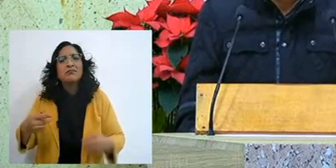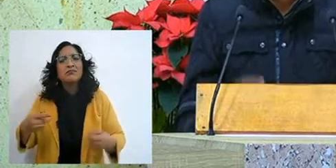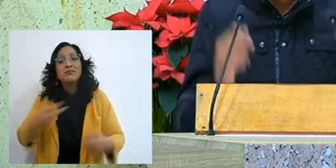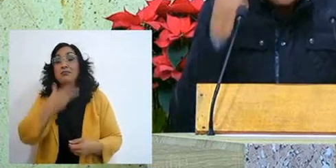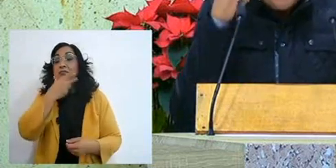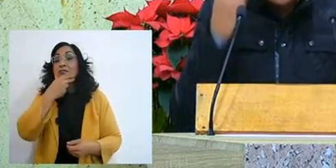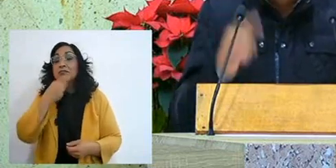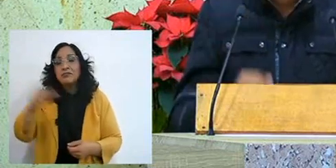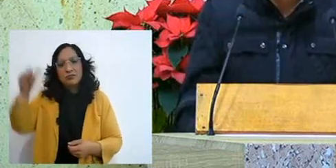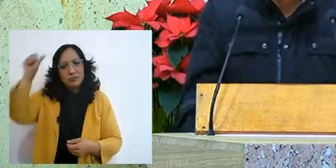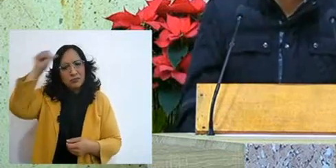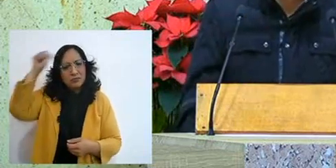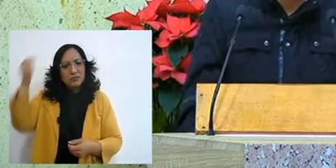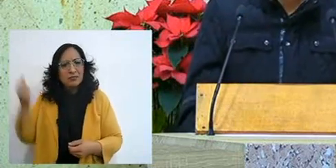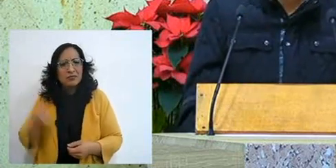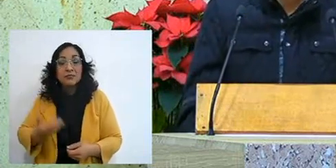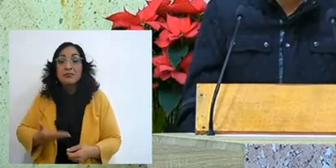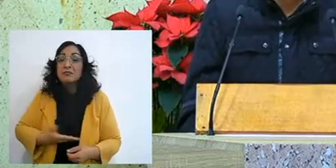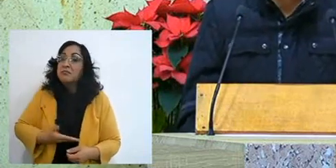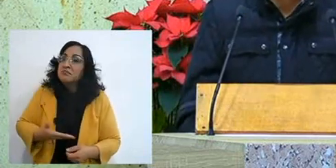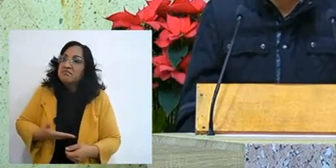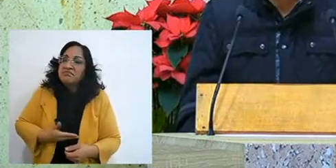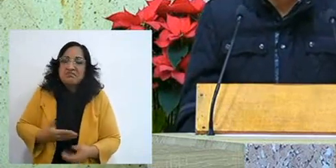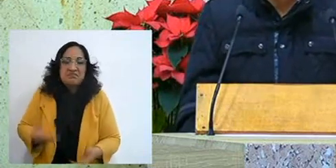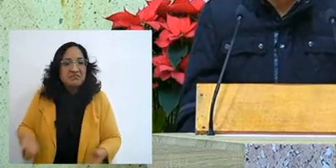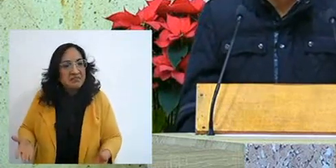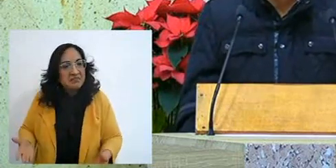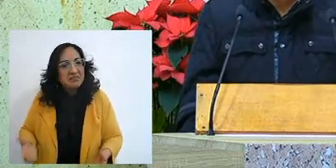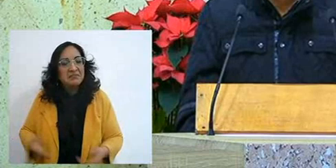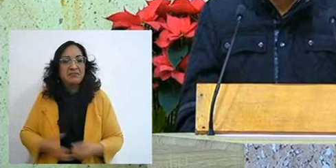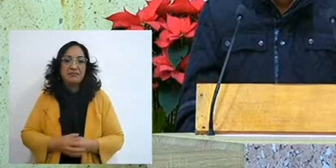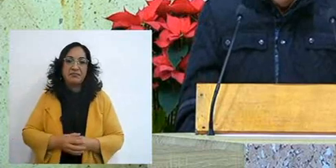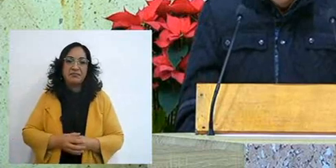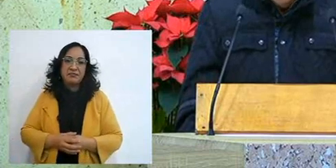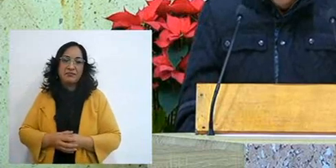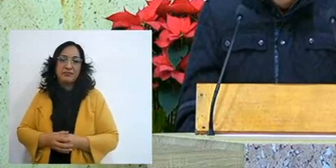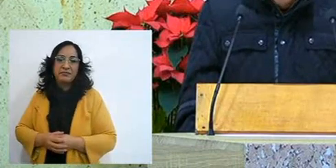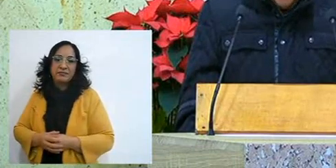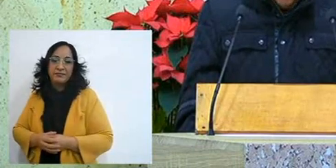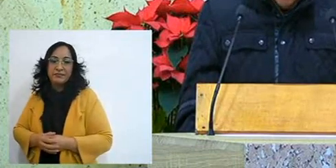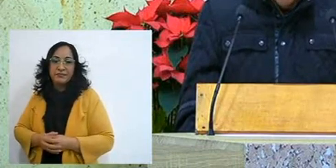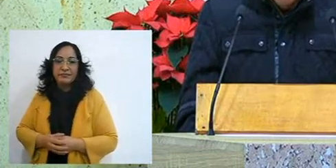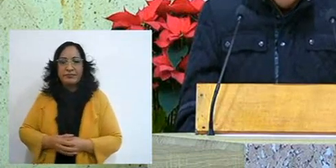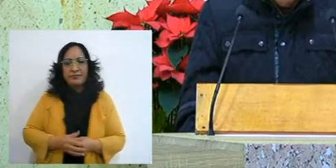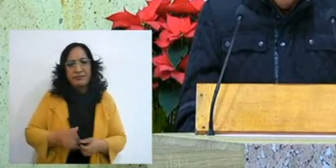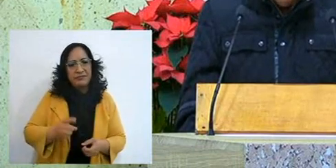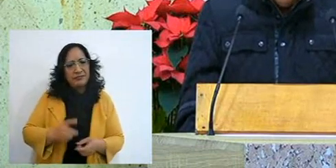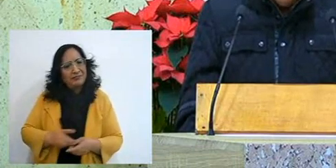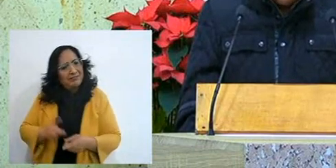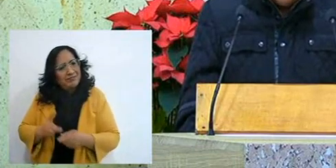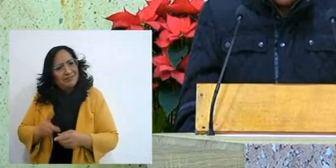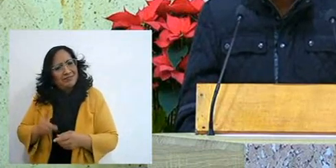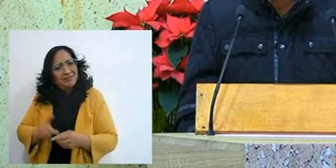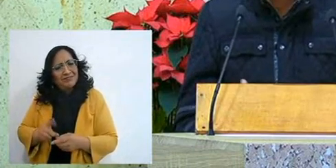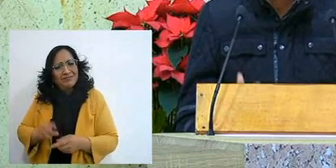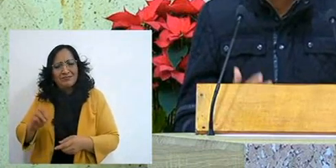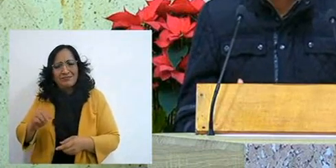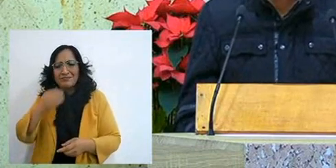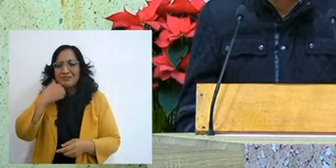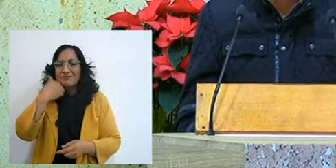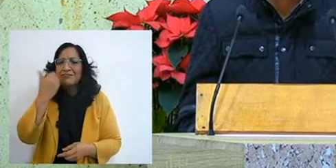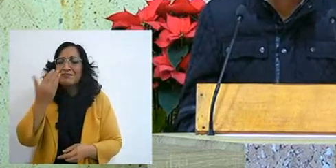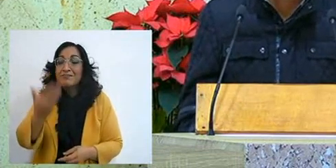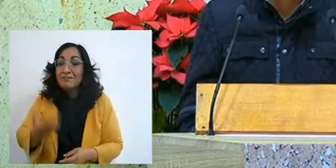but lies that the enemy came here, where he didn't, he didn't want to leave me, he didn't want to let me go,